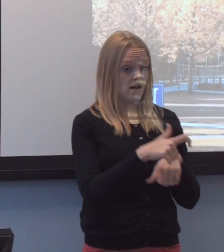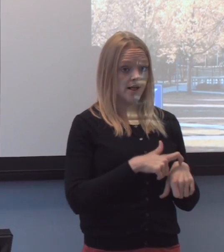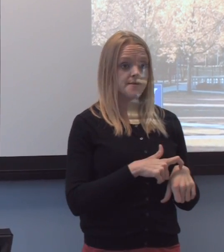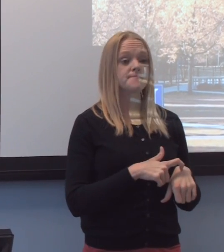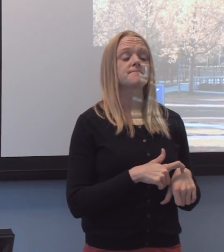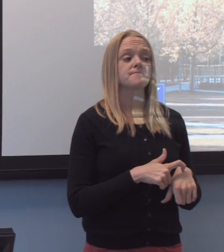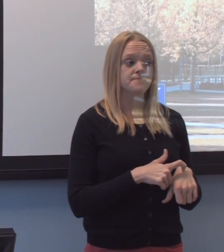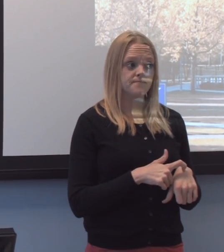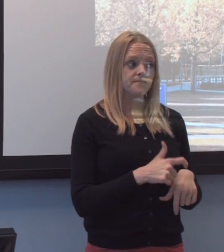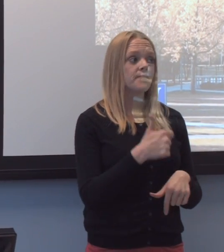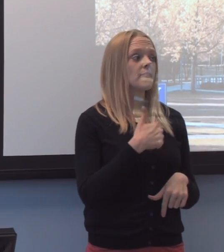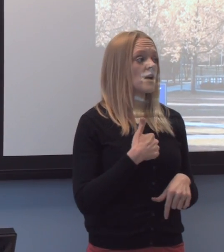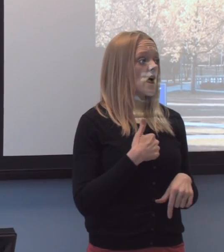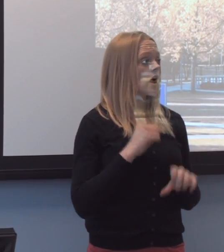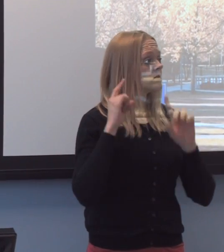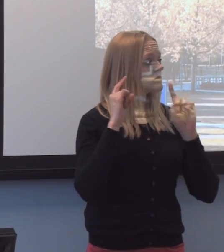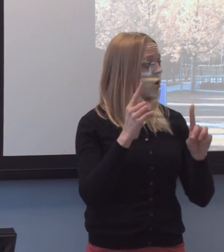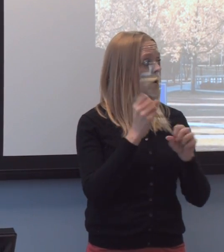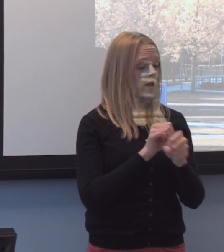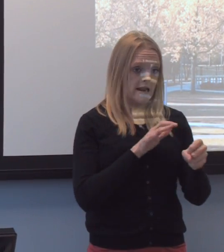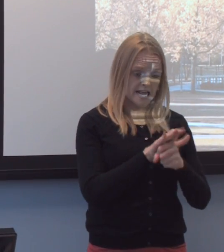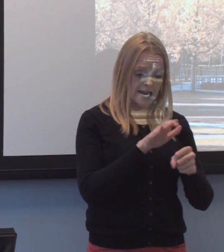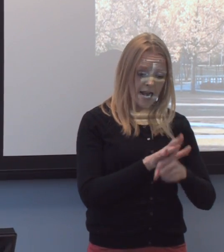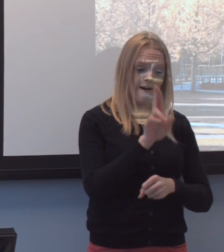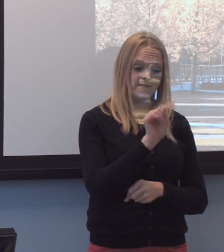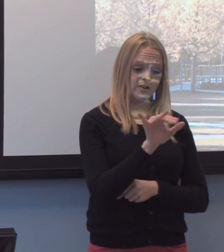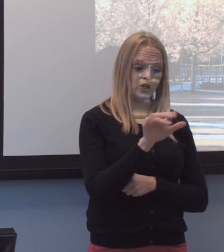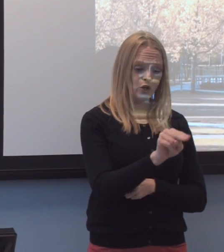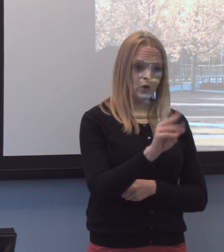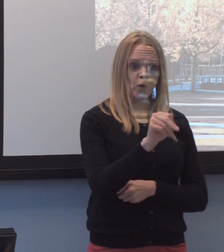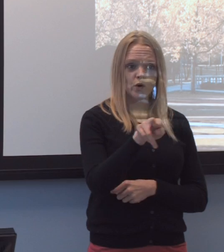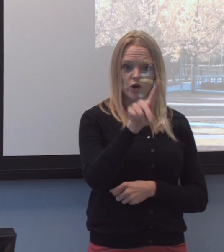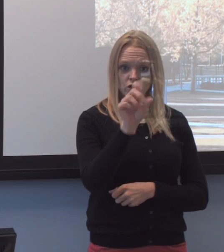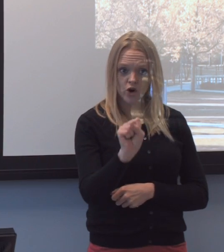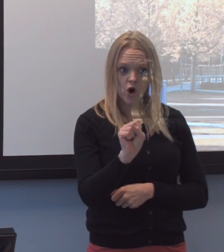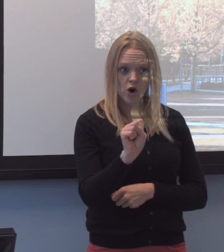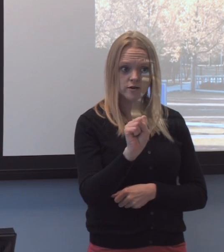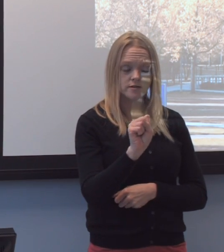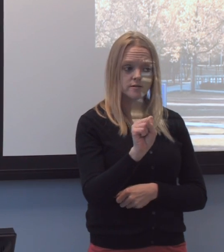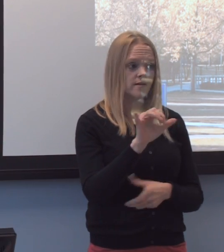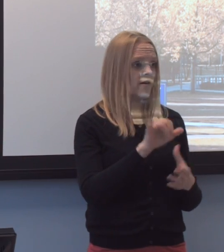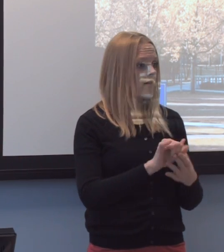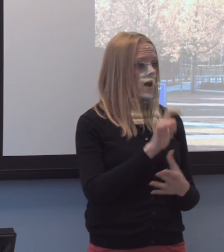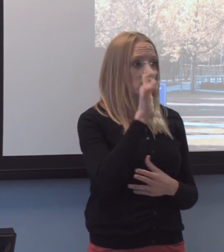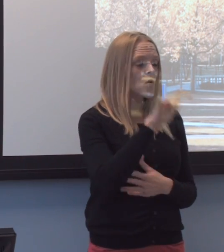I was gonna go get enough union cards that I would never again have to work for another idiot